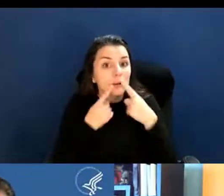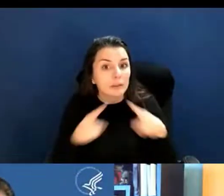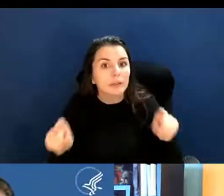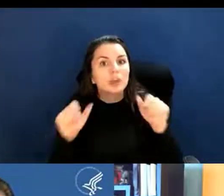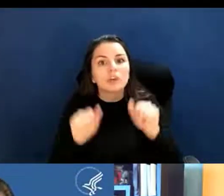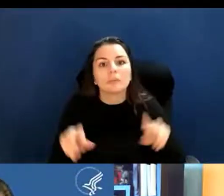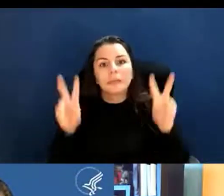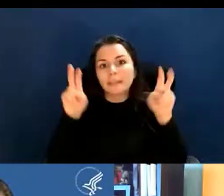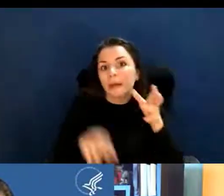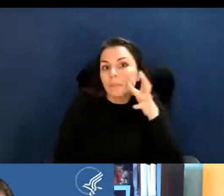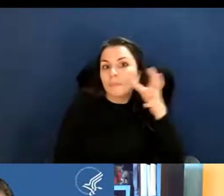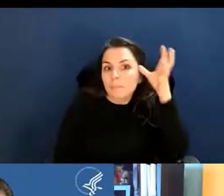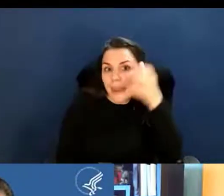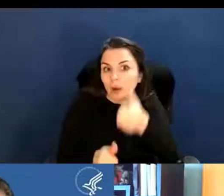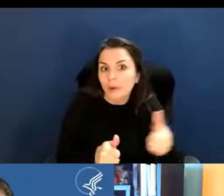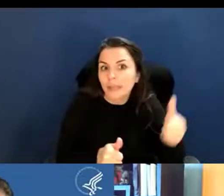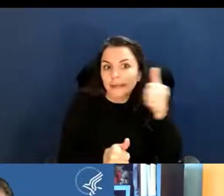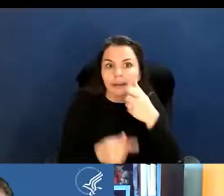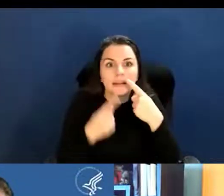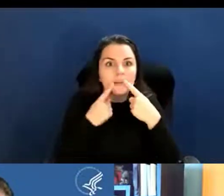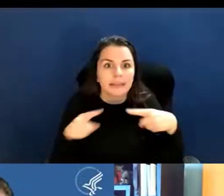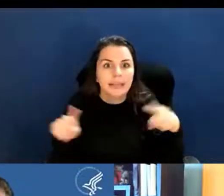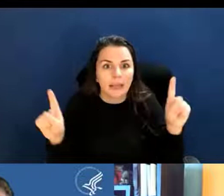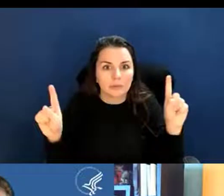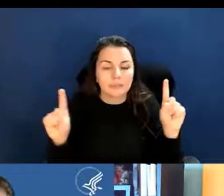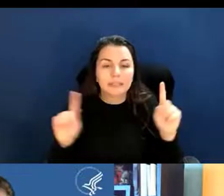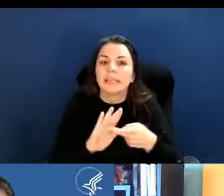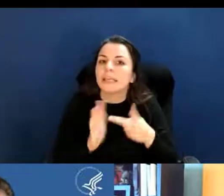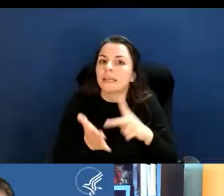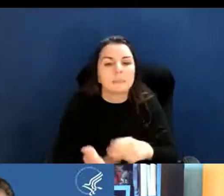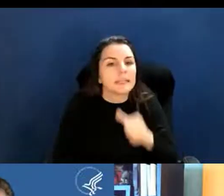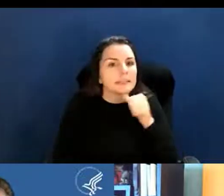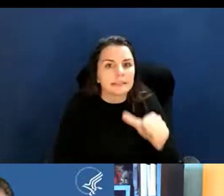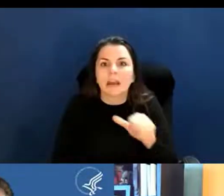which I mean, by parent it means it's an un-solicited application basically,